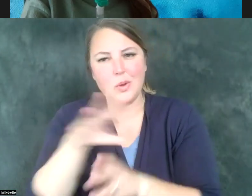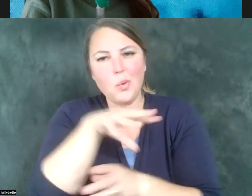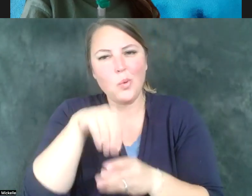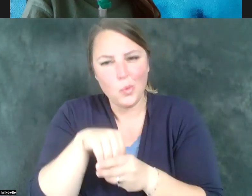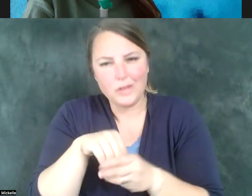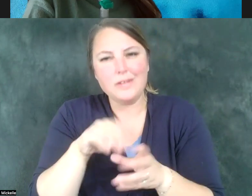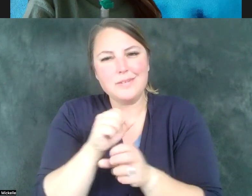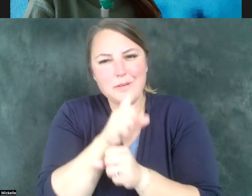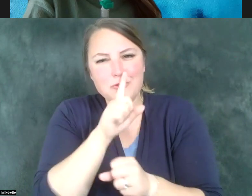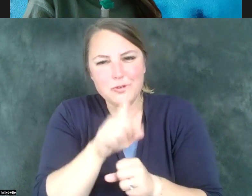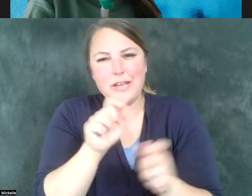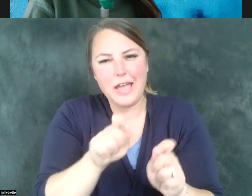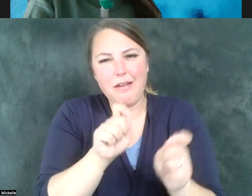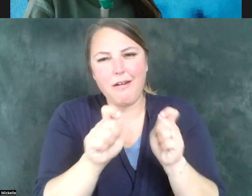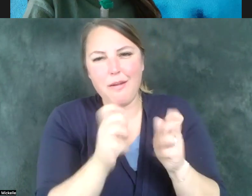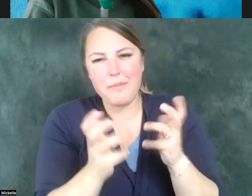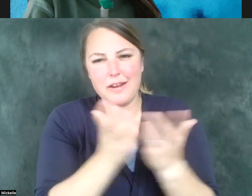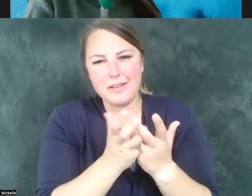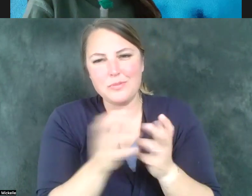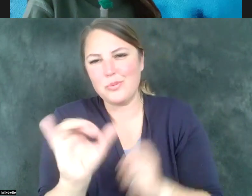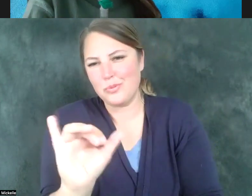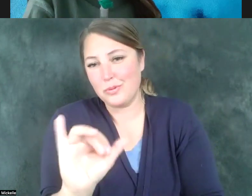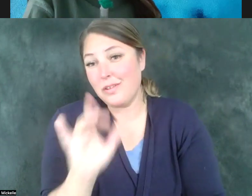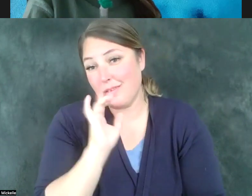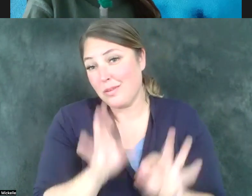them and accommodate them. So I think that would be a critical part of what we're doing here.